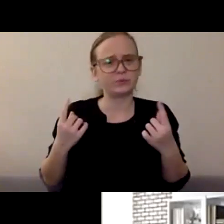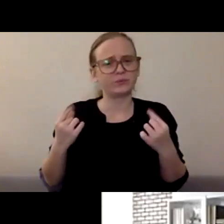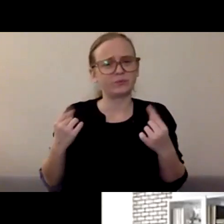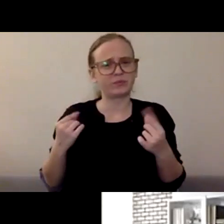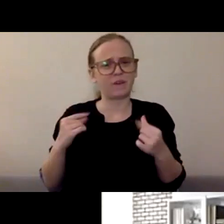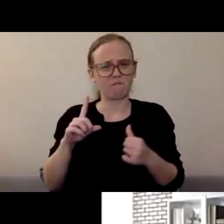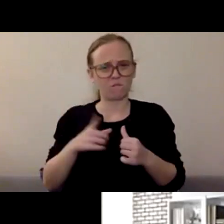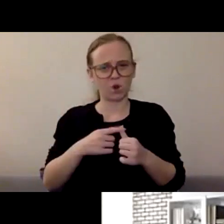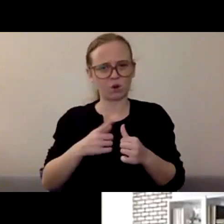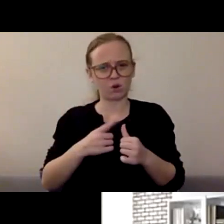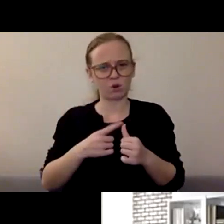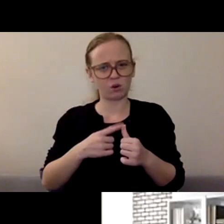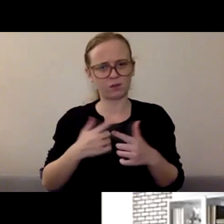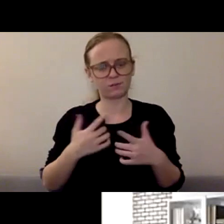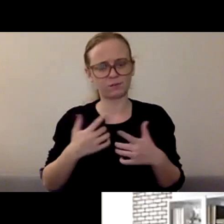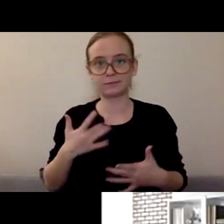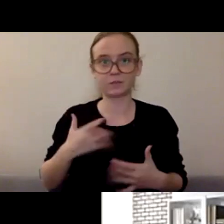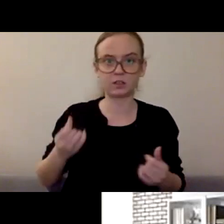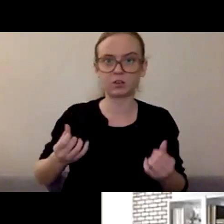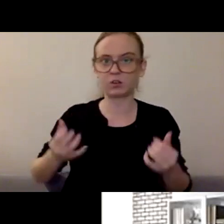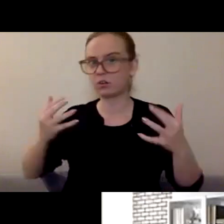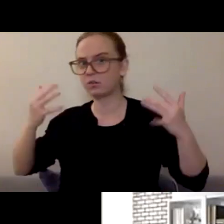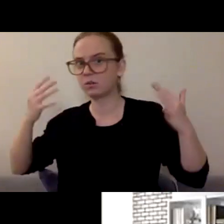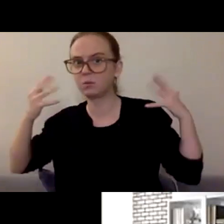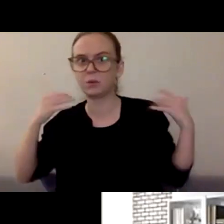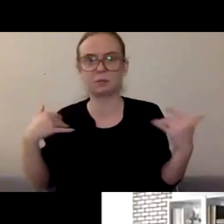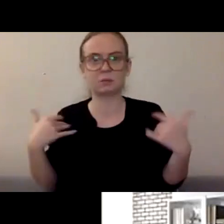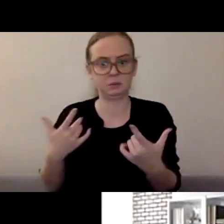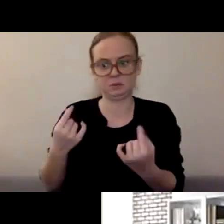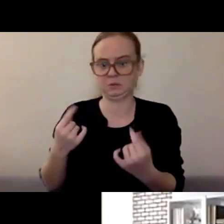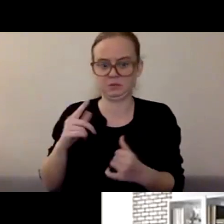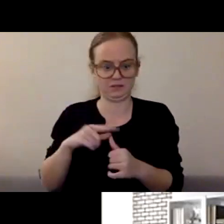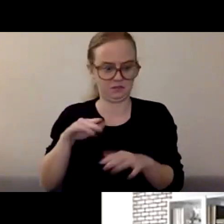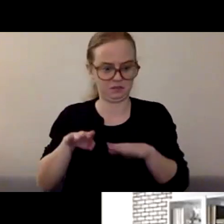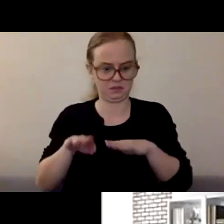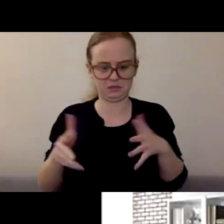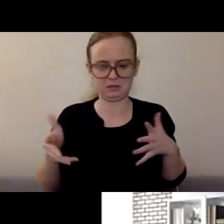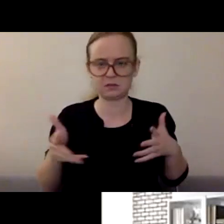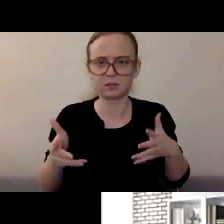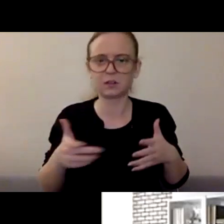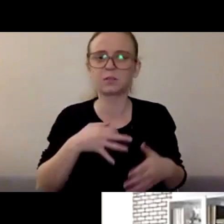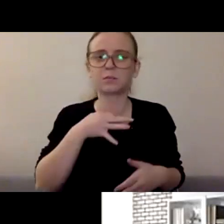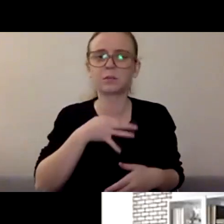and you don't know what that first thing to do is. So I'm wondering if Betsy or Crystal, if either of you have any thoughts about that.